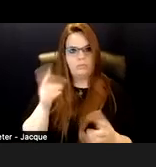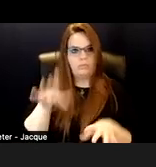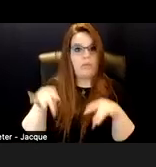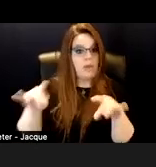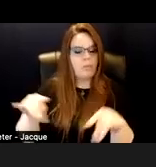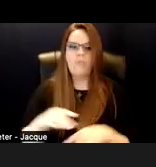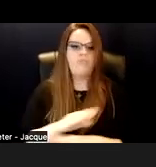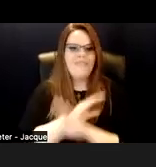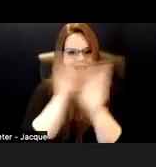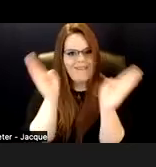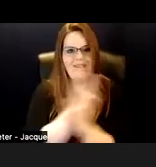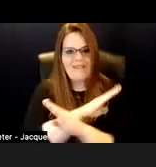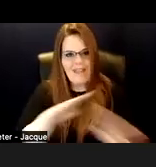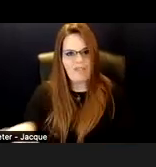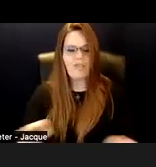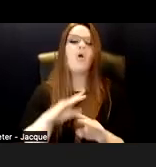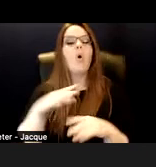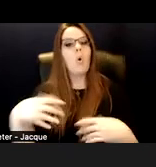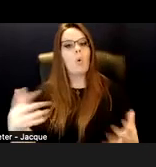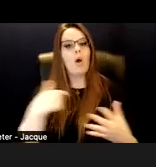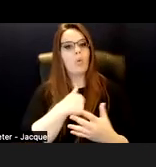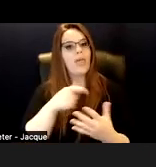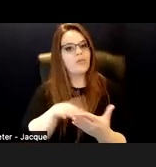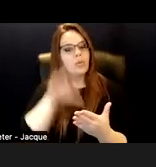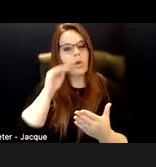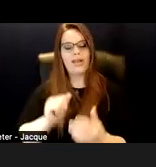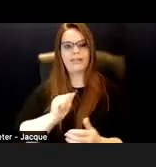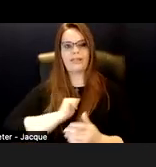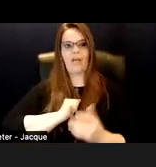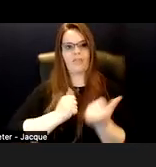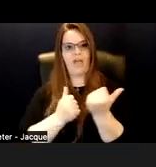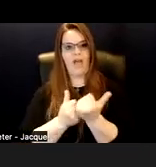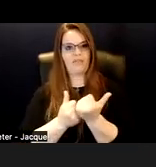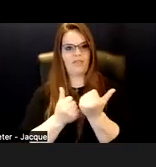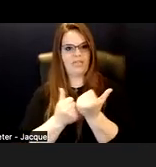What we need to learn is self-advocacy. Someone needed to tell me, oh Sara,